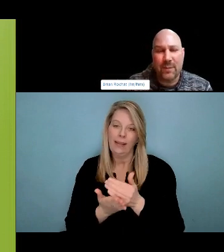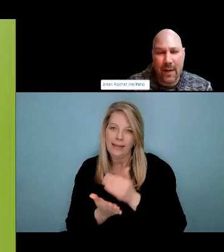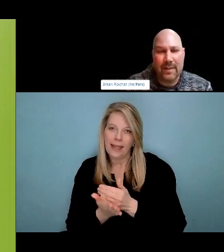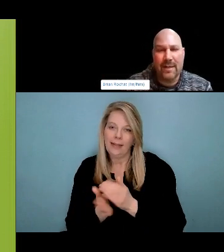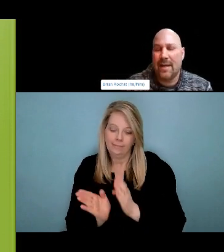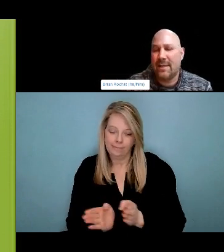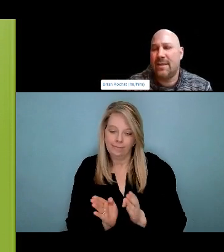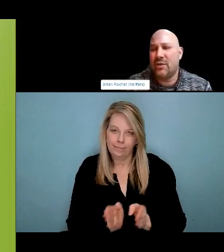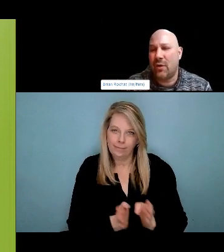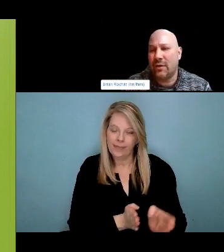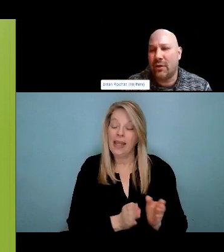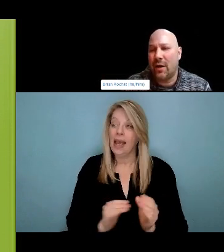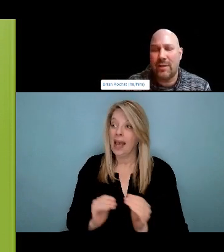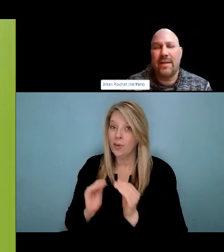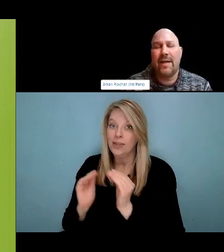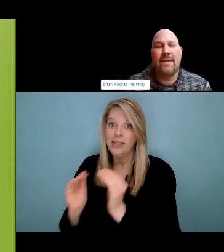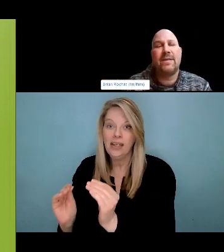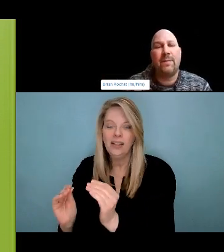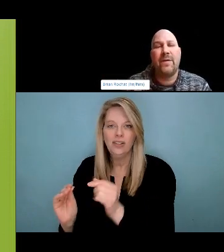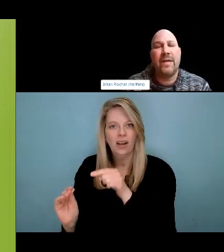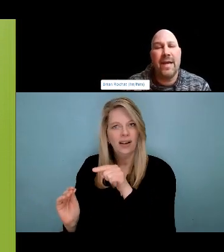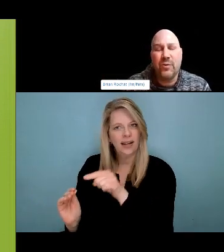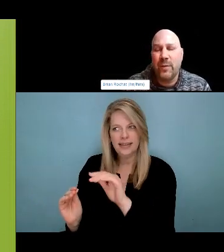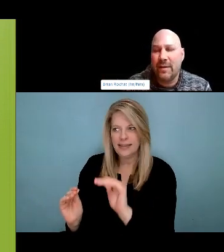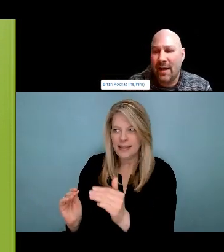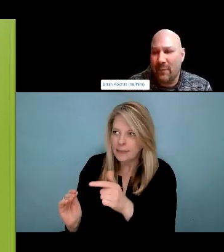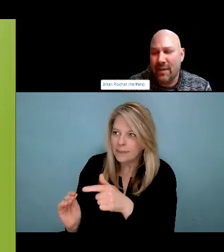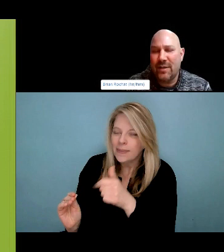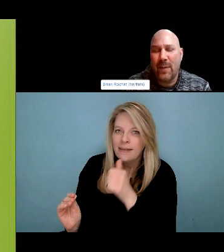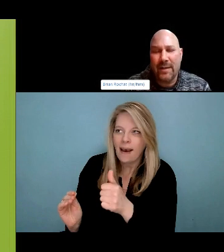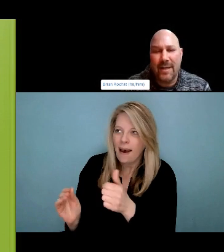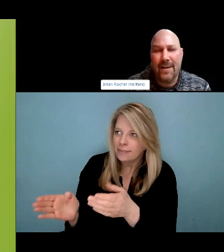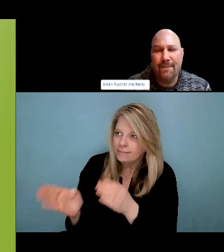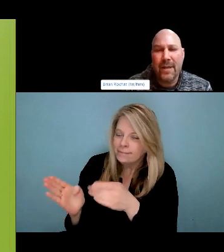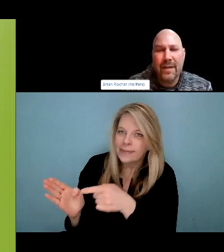But to get us started, I really would like some participation from folks in attendance